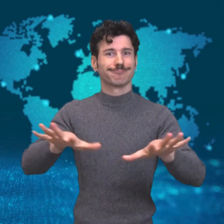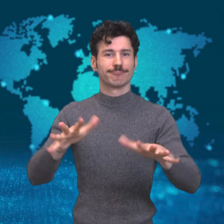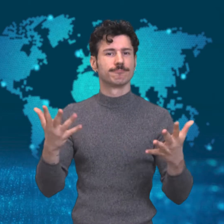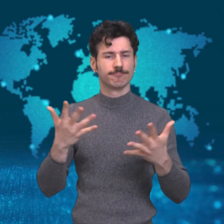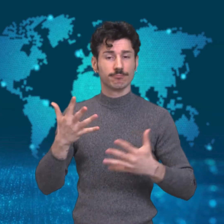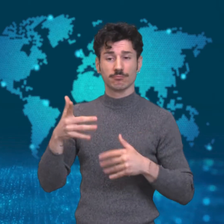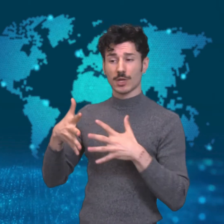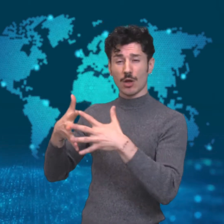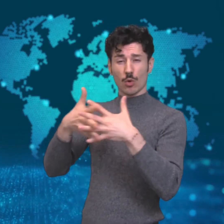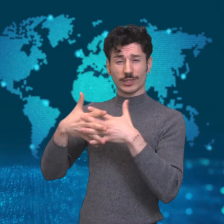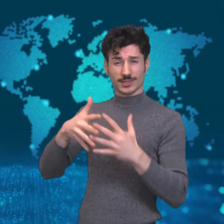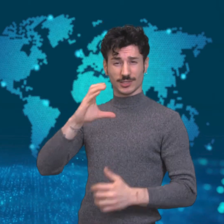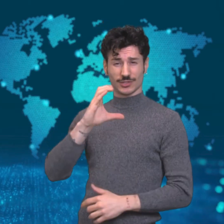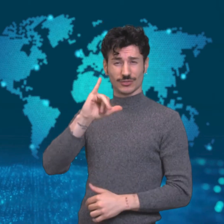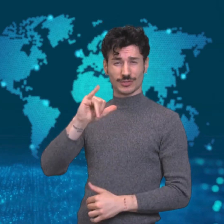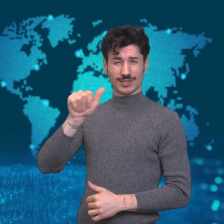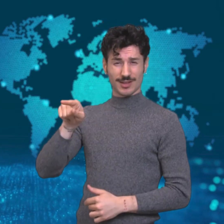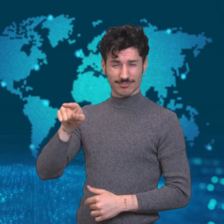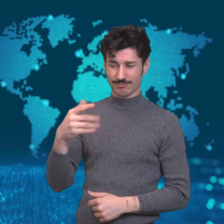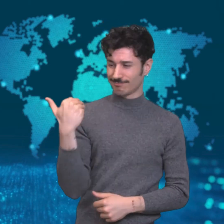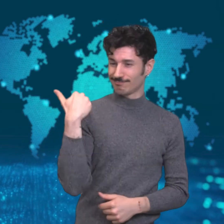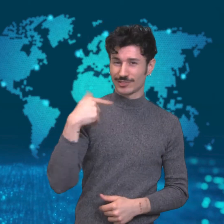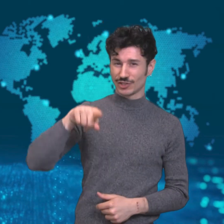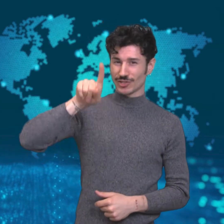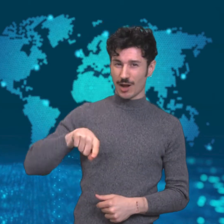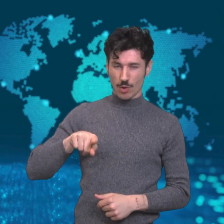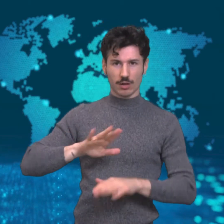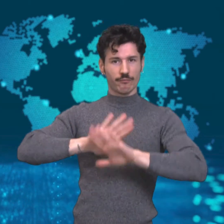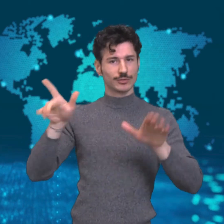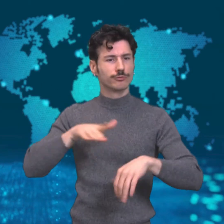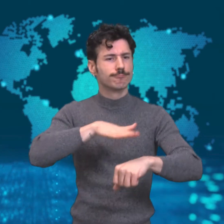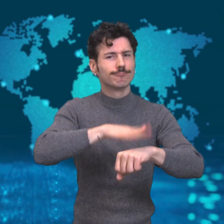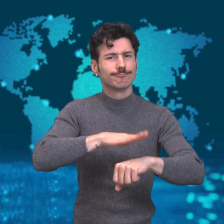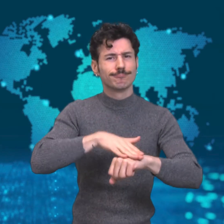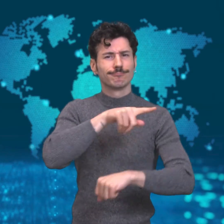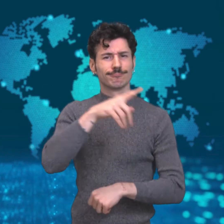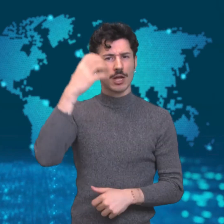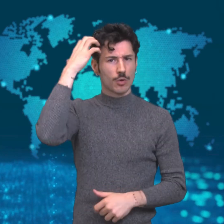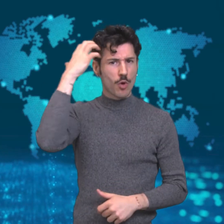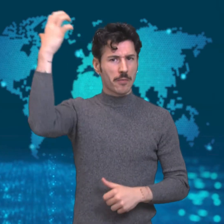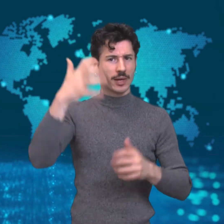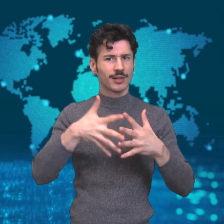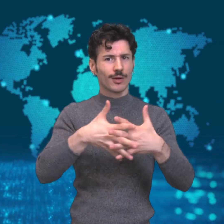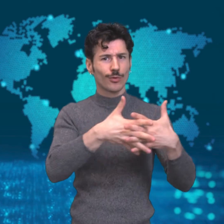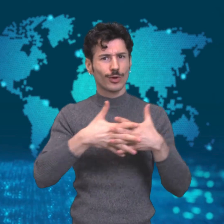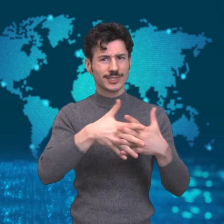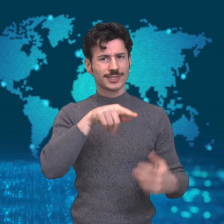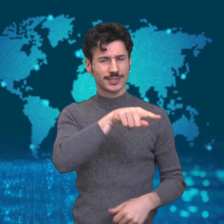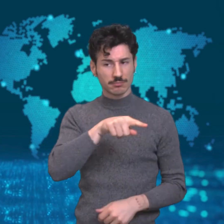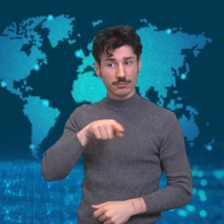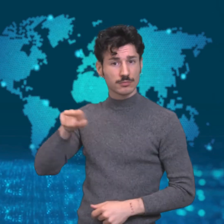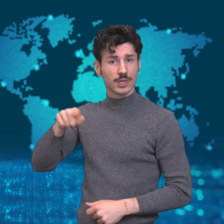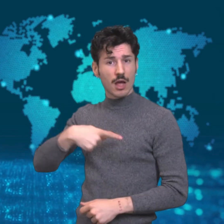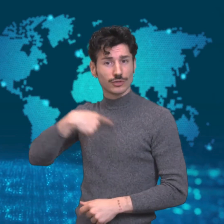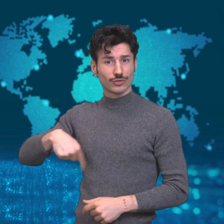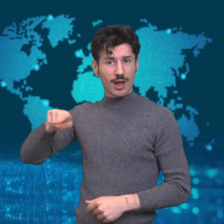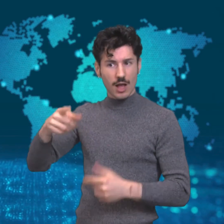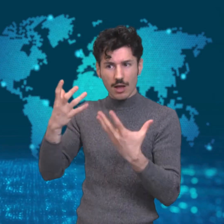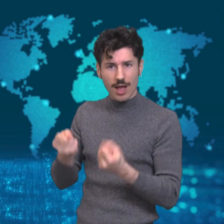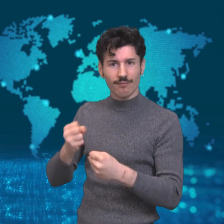intelligence agencies last January warned the US government of the scale and intensity of the